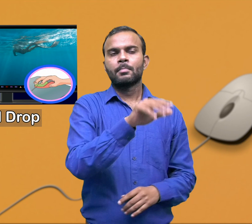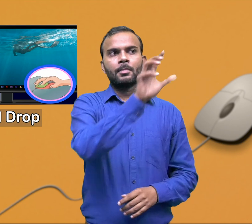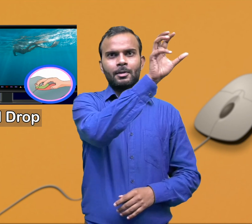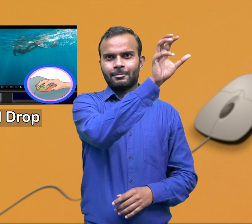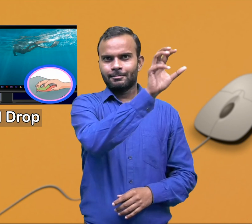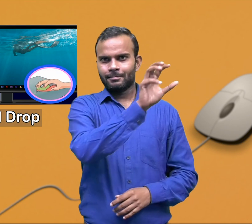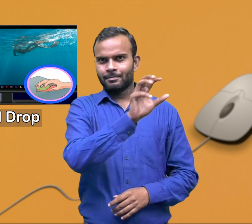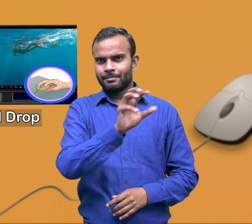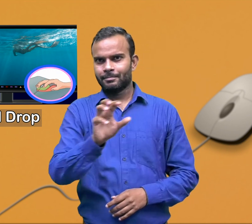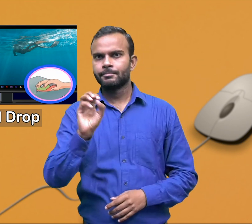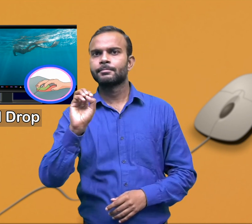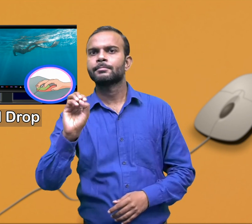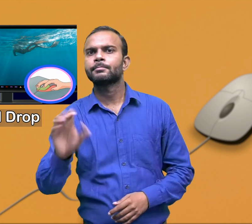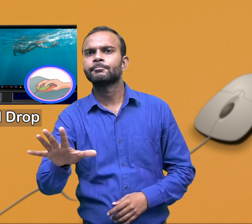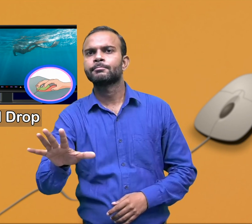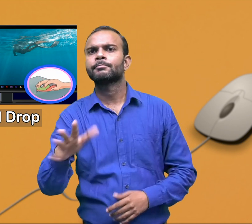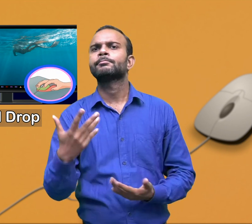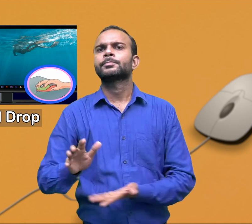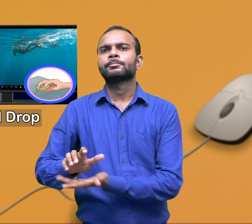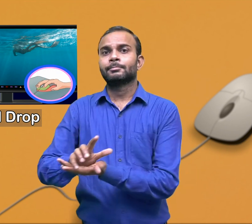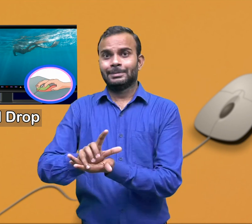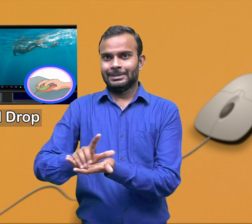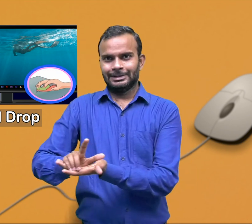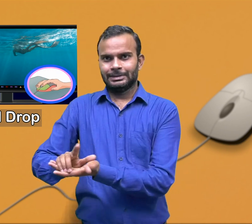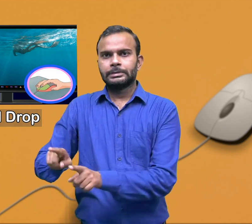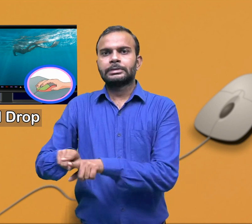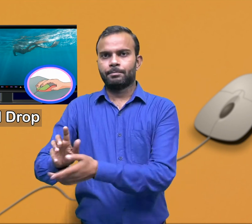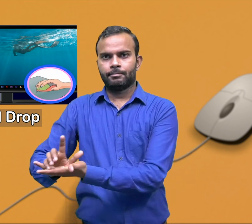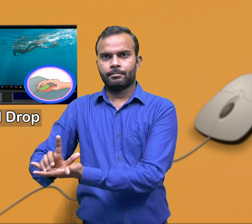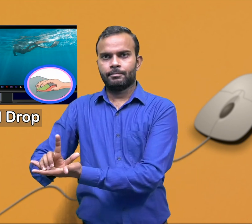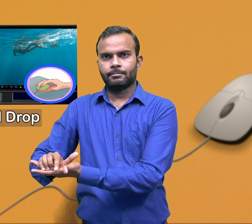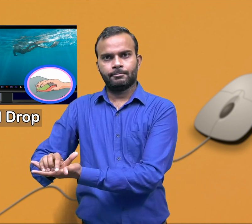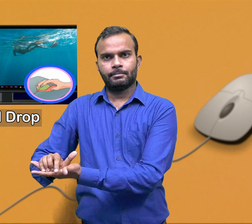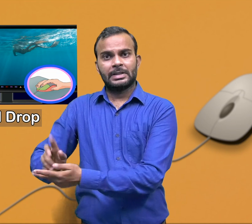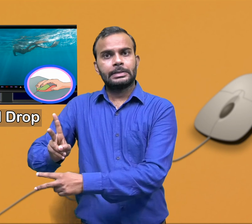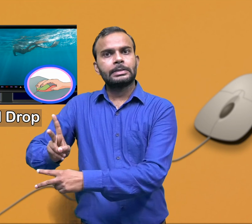need to select it and move it from one position to another.